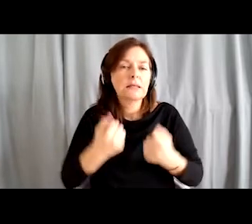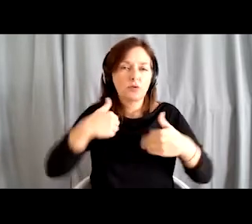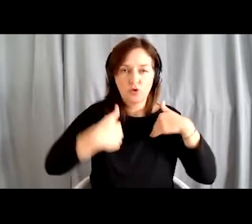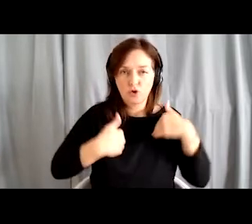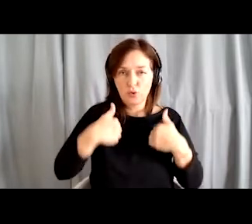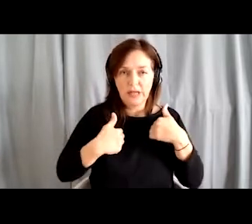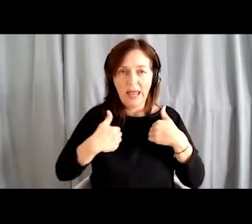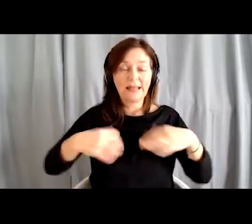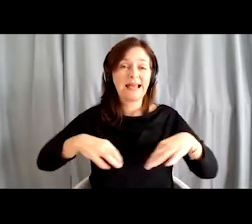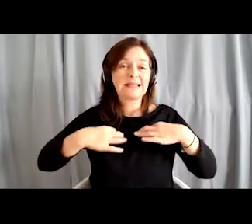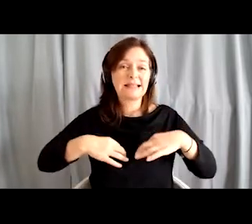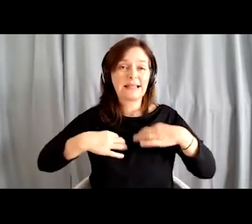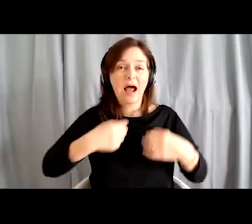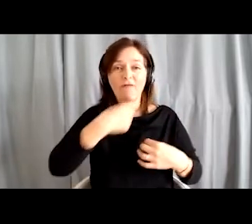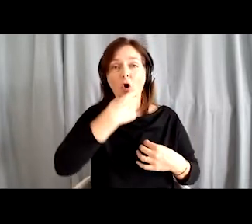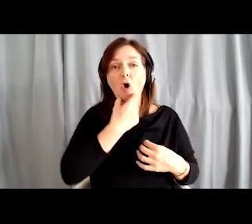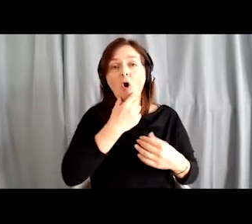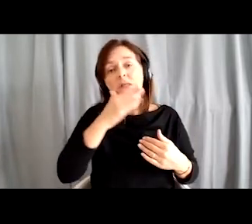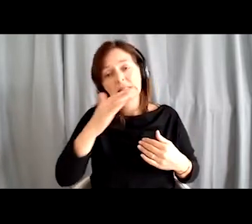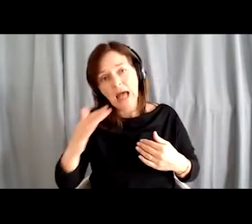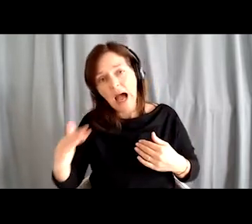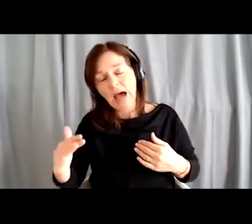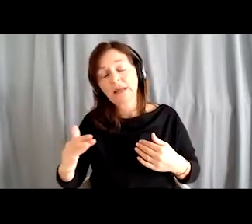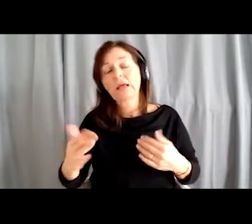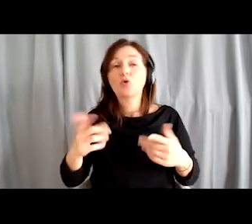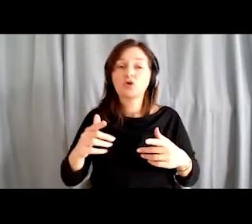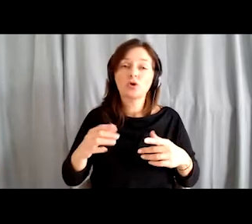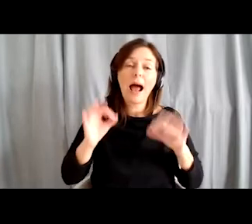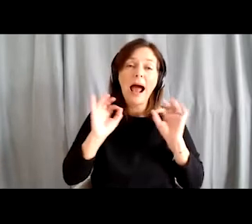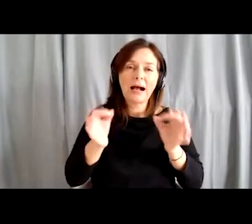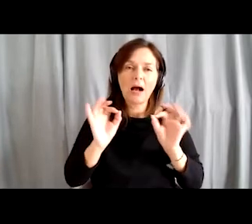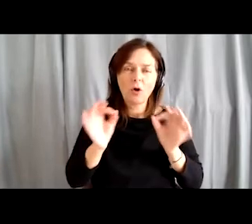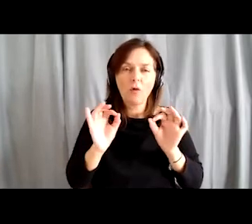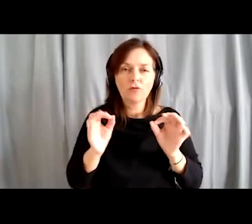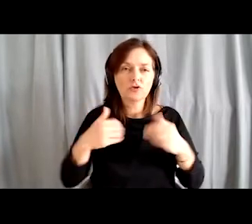or quality of life of the elderly in the City Municipality of Kranj.